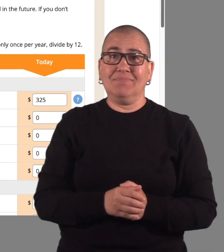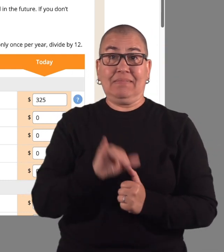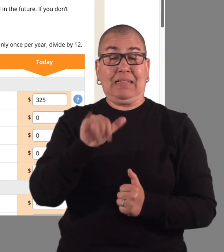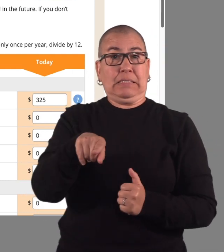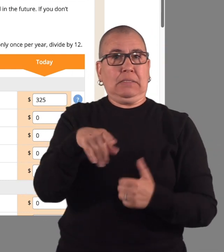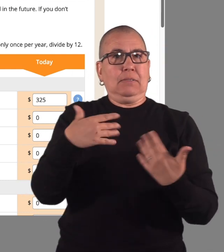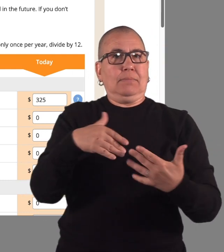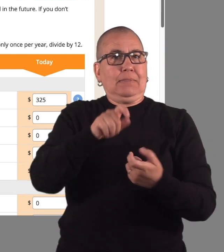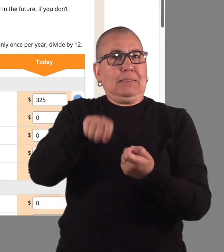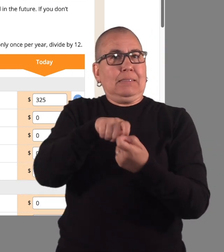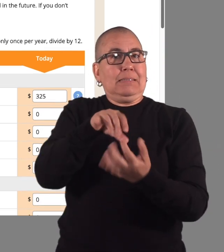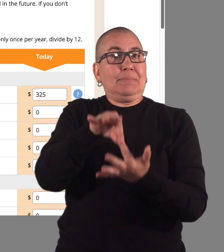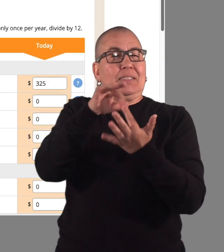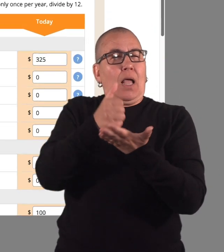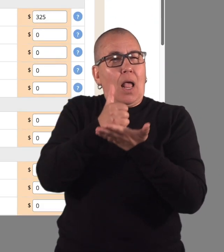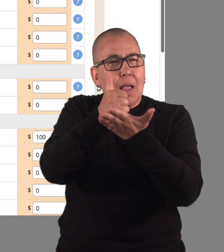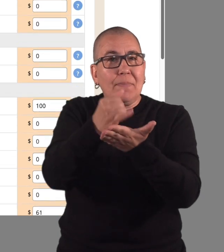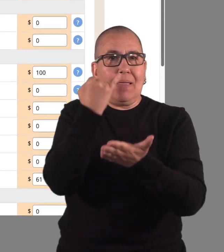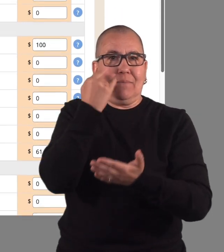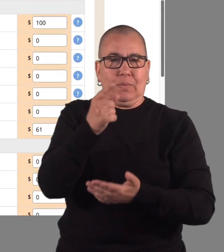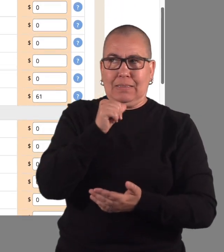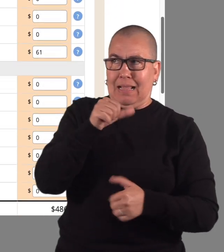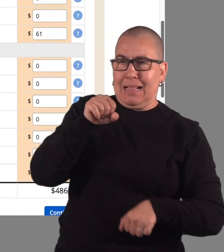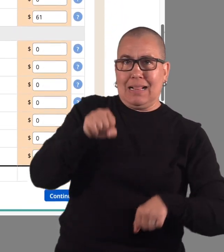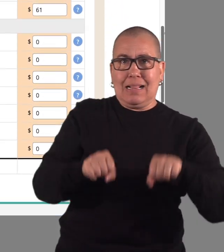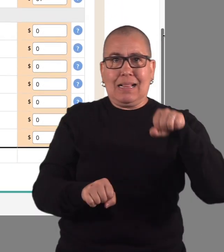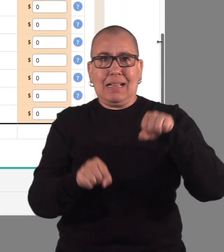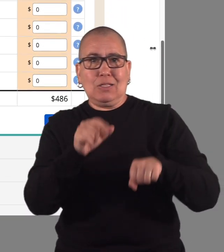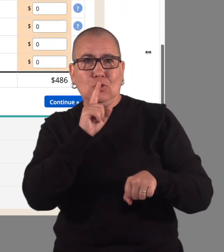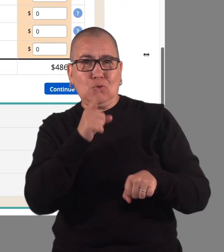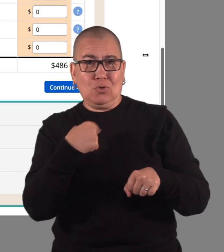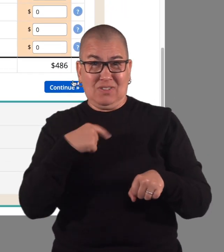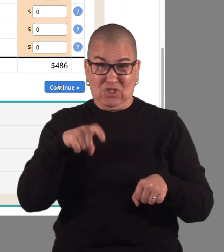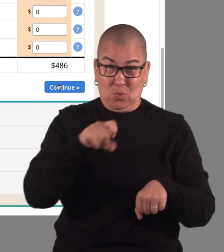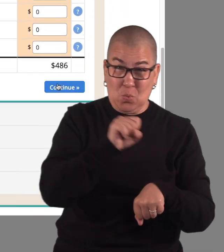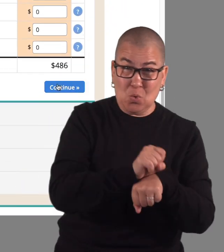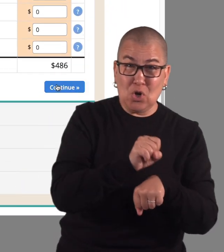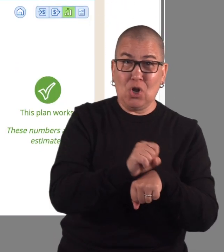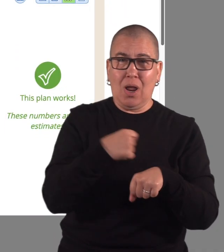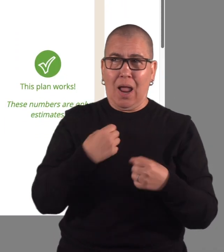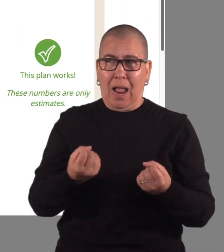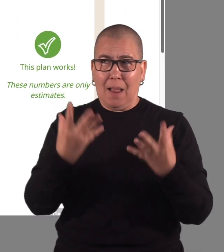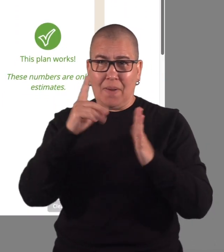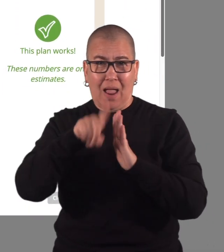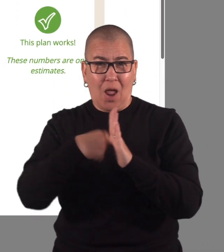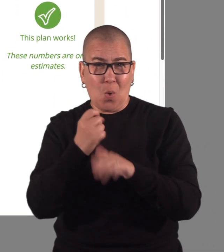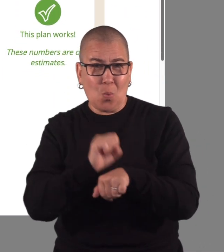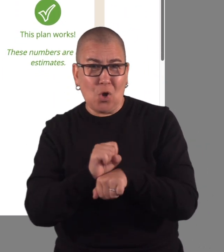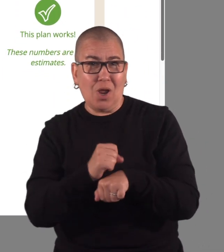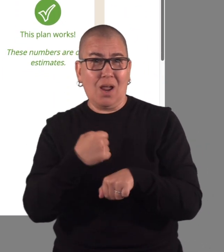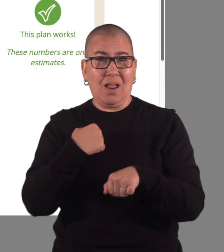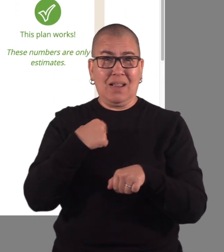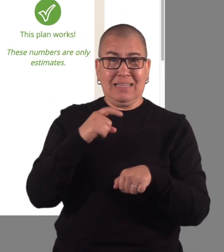It's especially helpful if you're not sure about working or how much you should work, When you're done, check out the activity results.